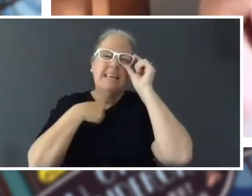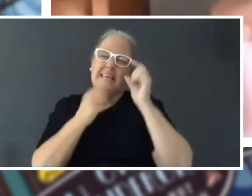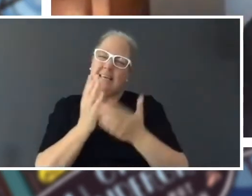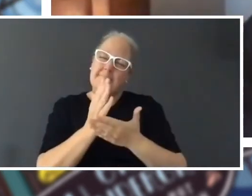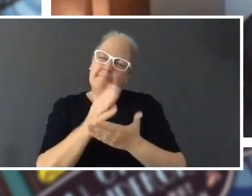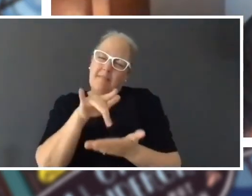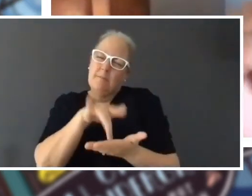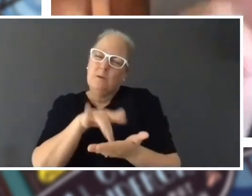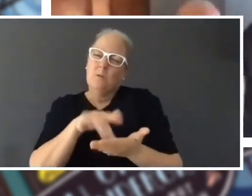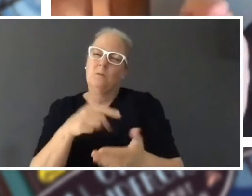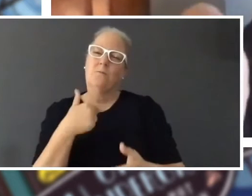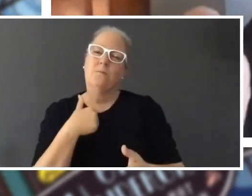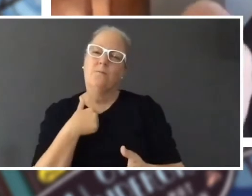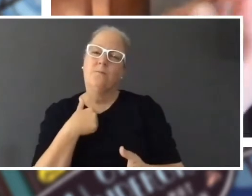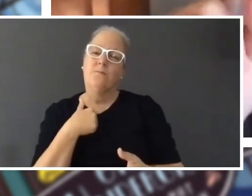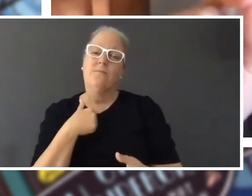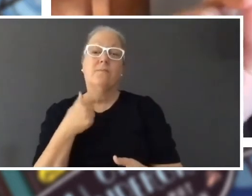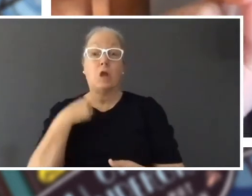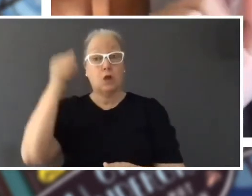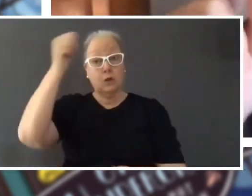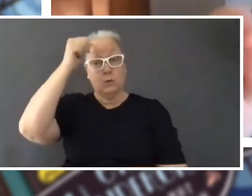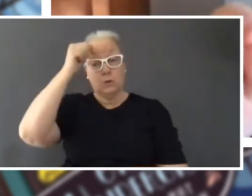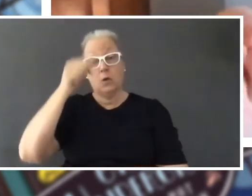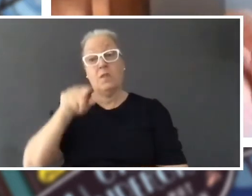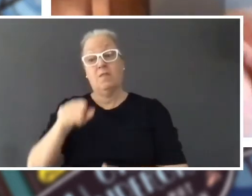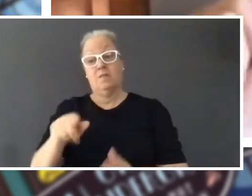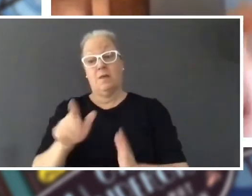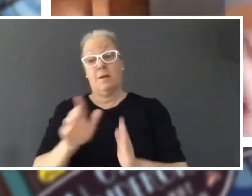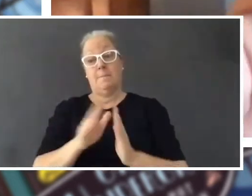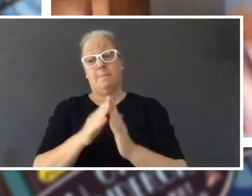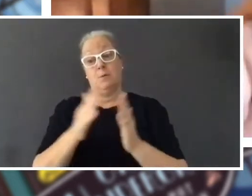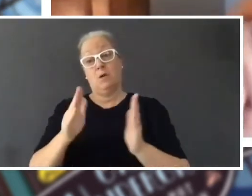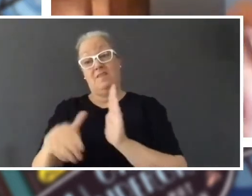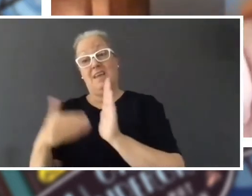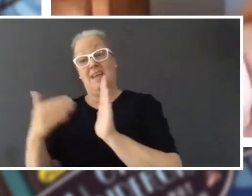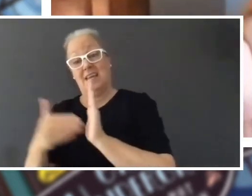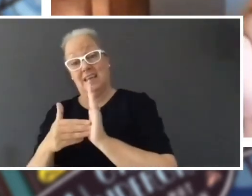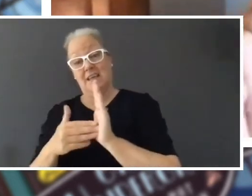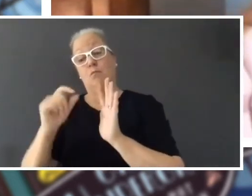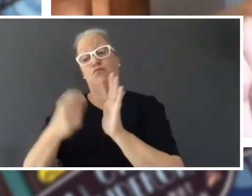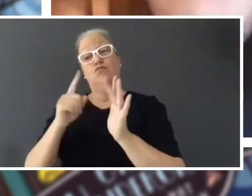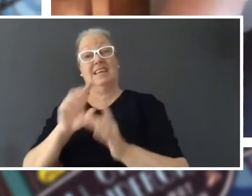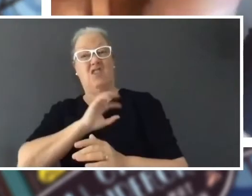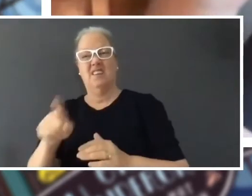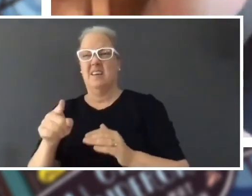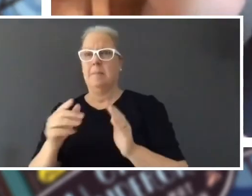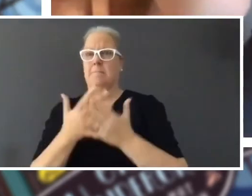I knew that at the end of my book my main character Pri would have a very important decision to make. There was a lever that I would put